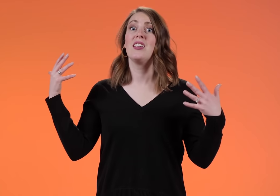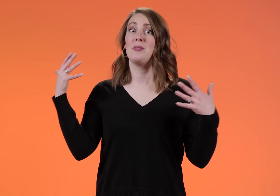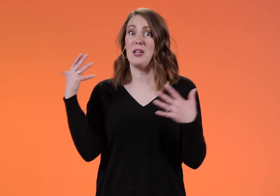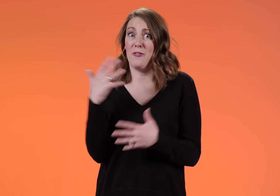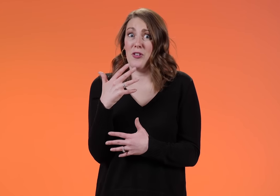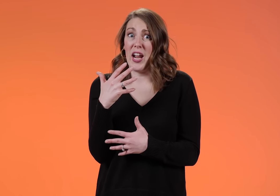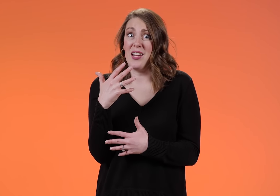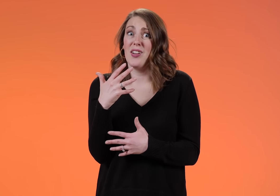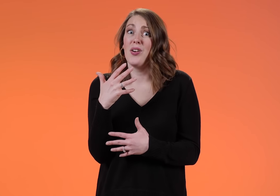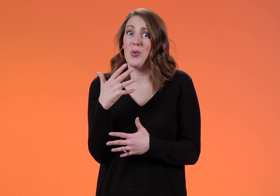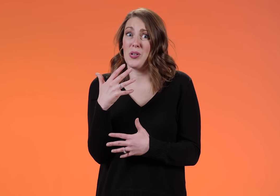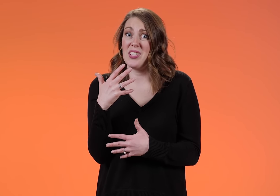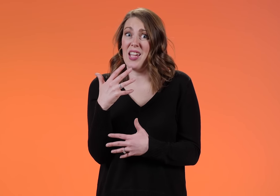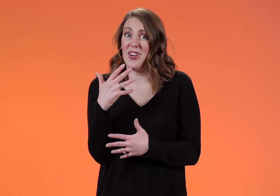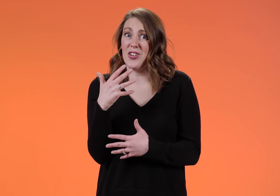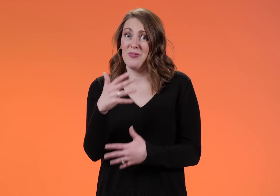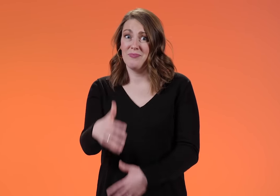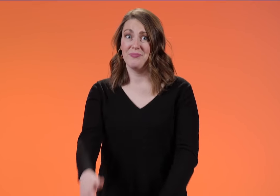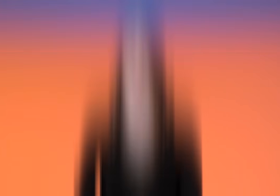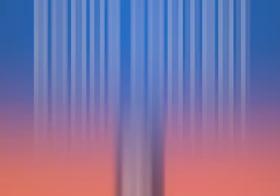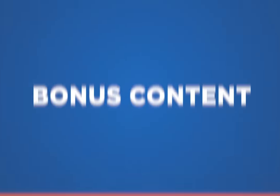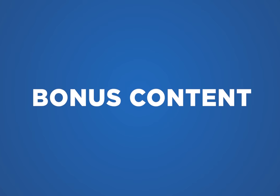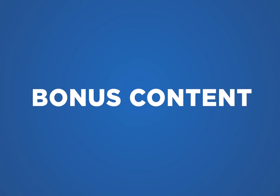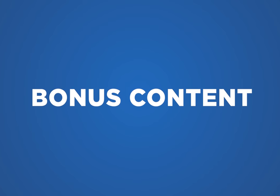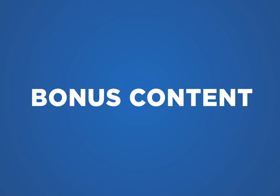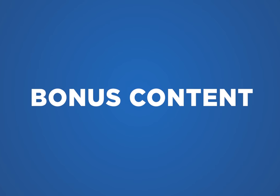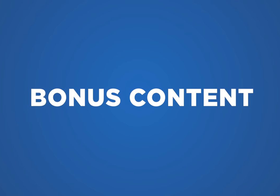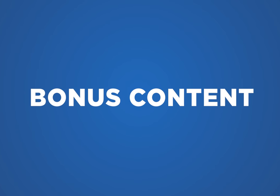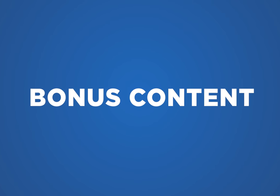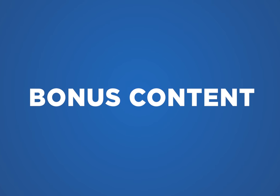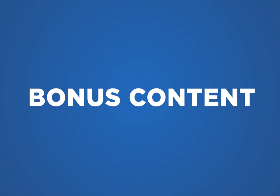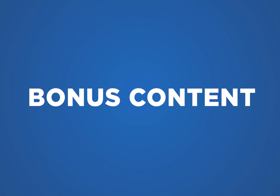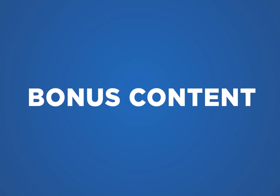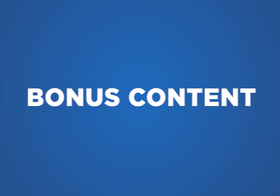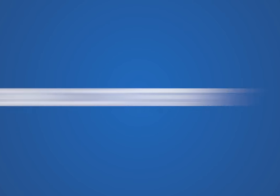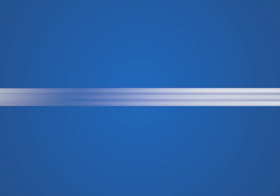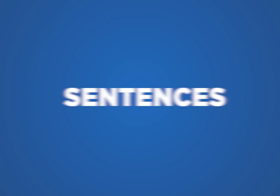TO BE AFRAID or SCARED Now that you've learned all of these signs, let's